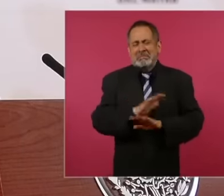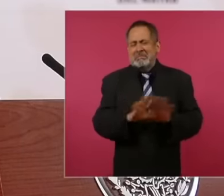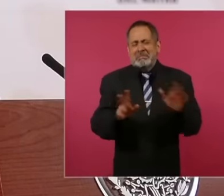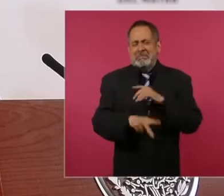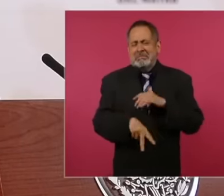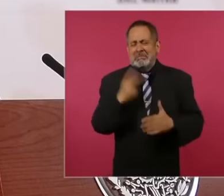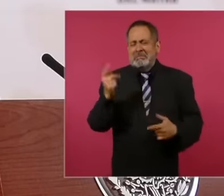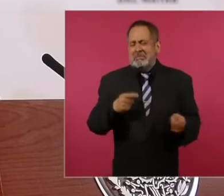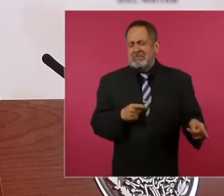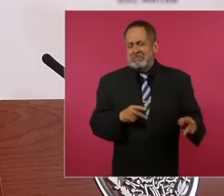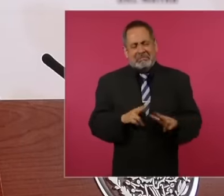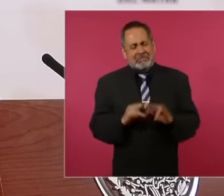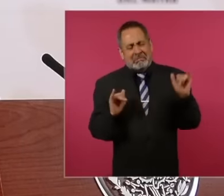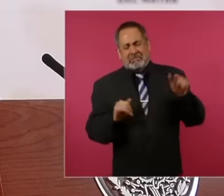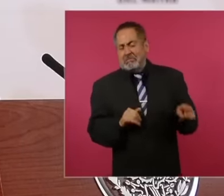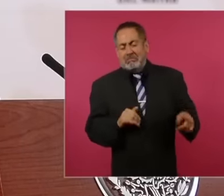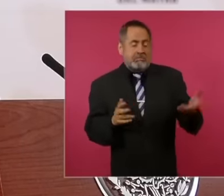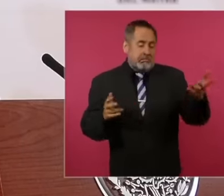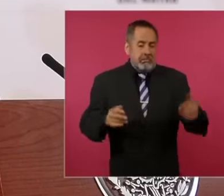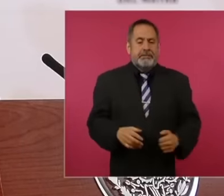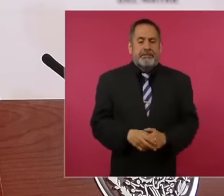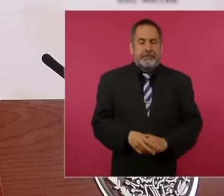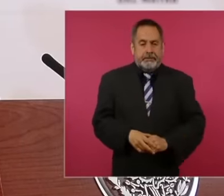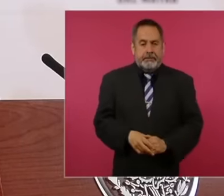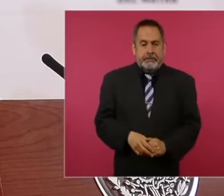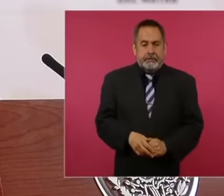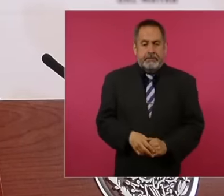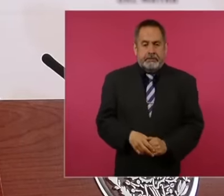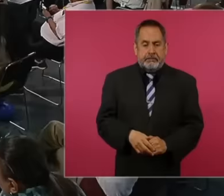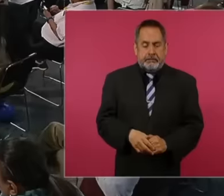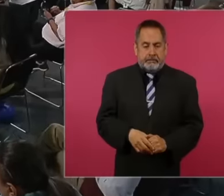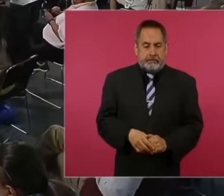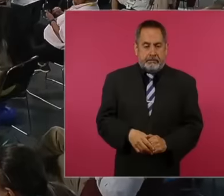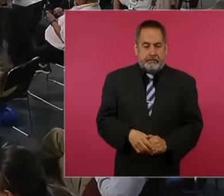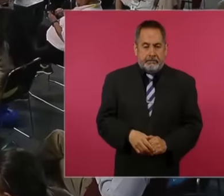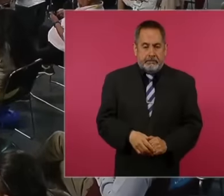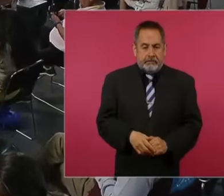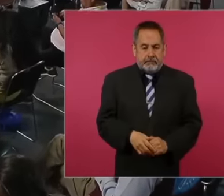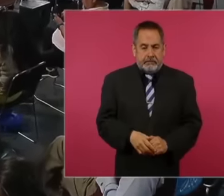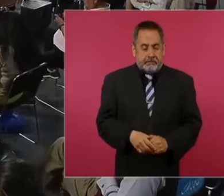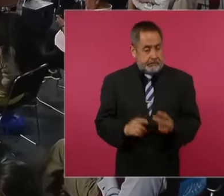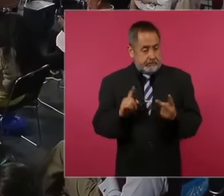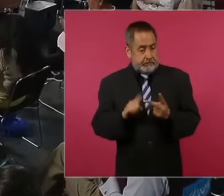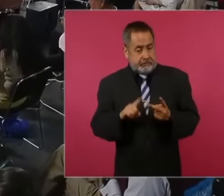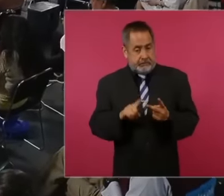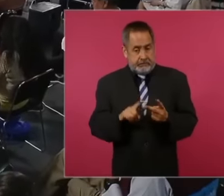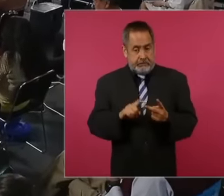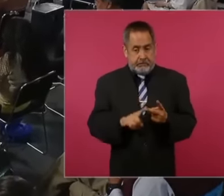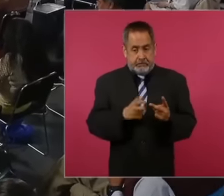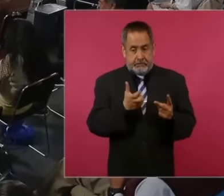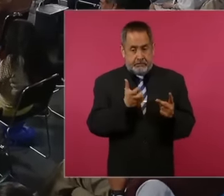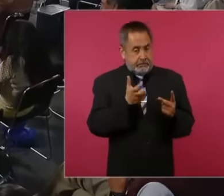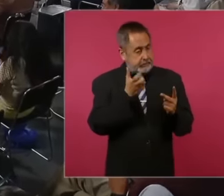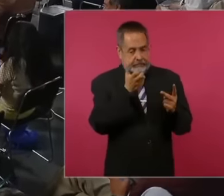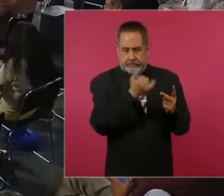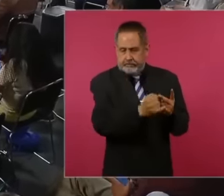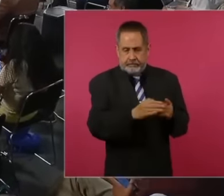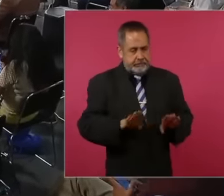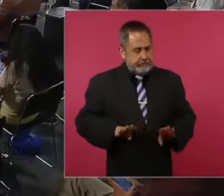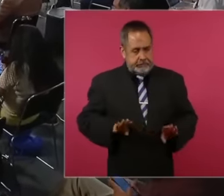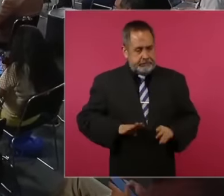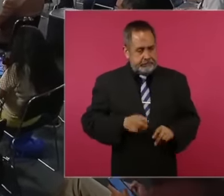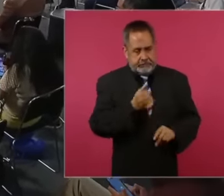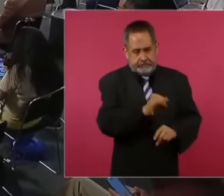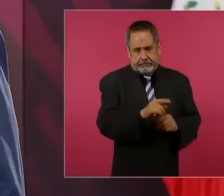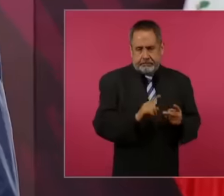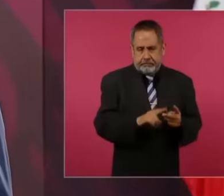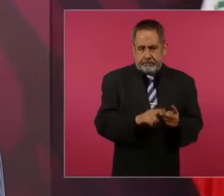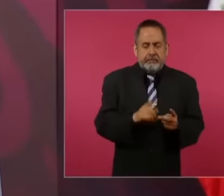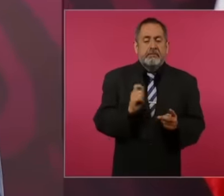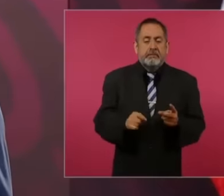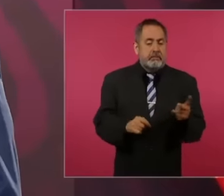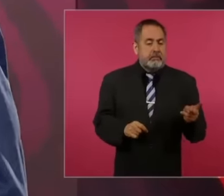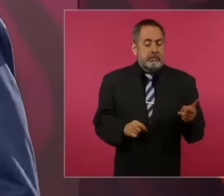The second characteristic is that they are very